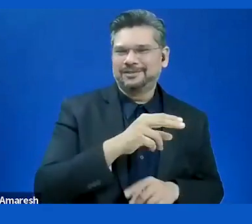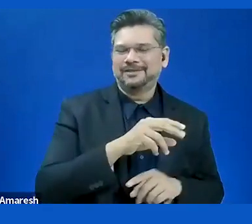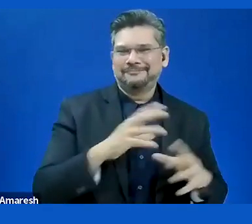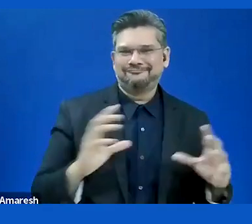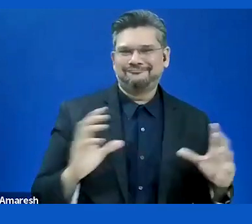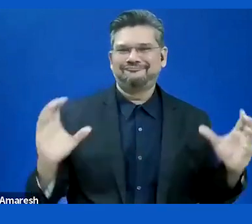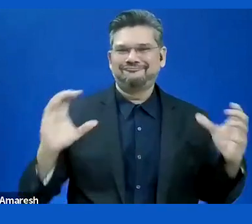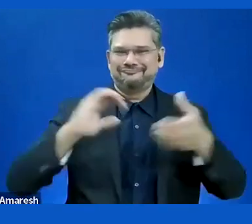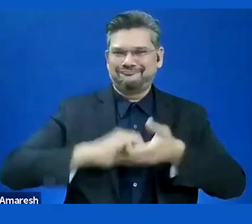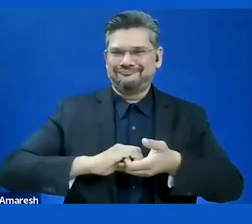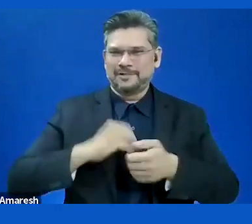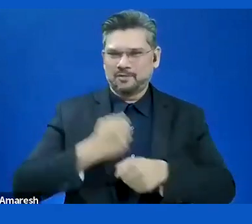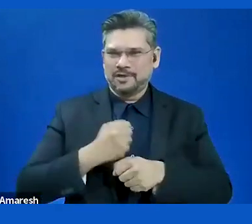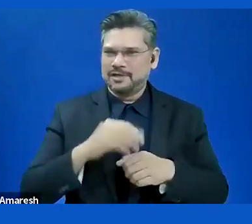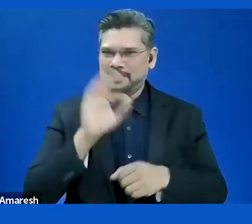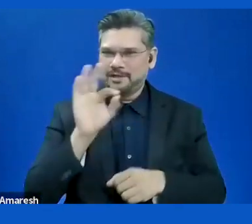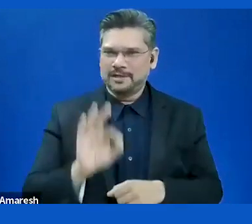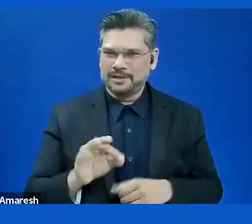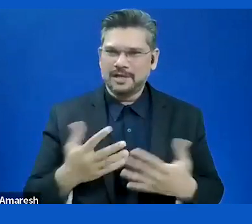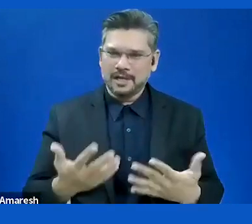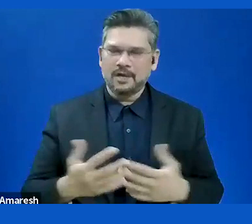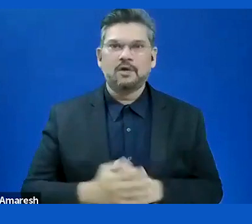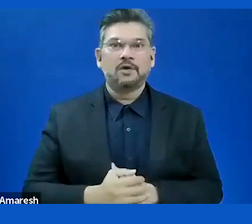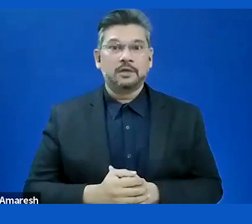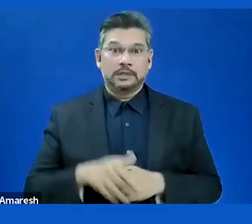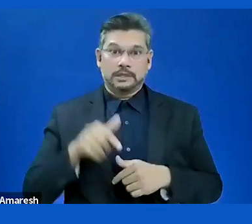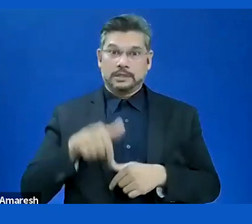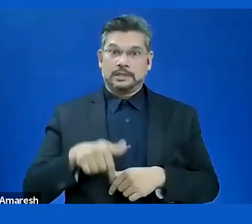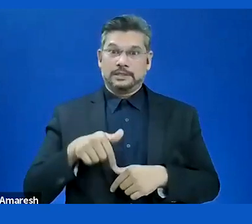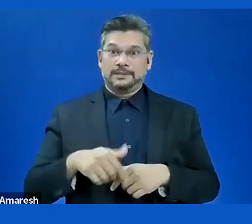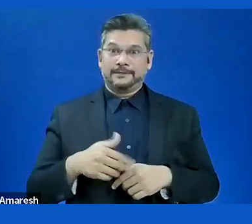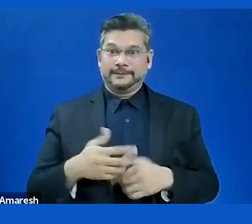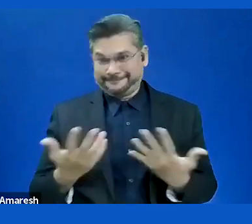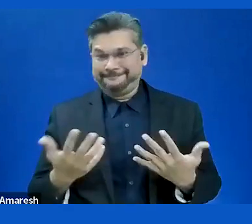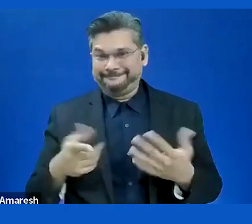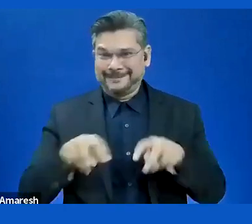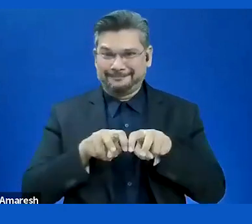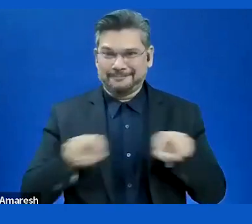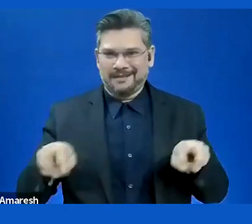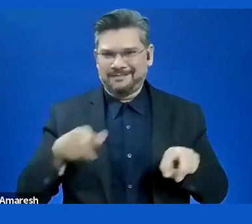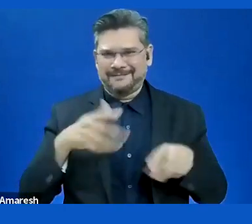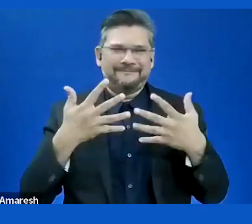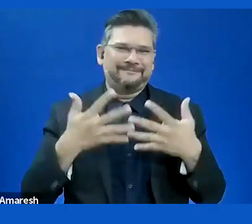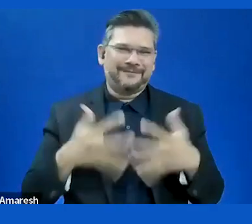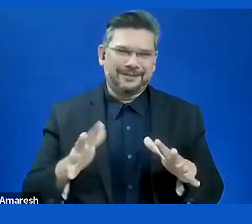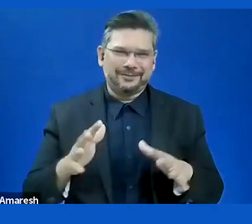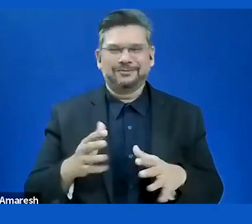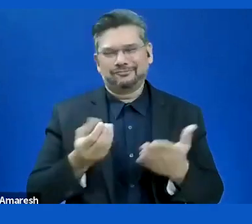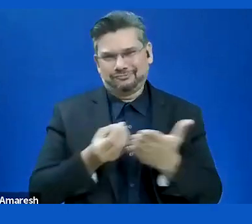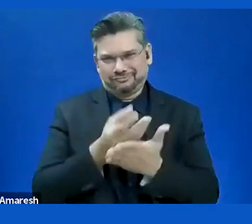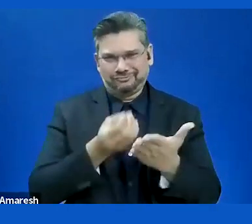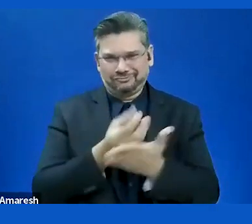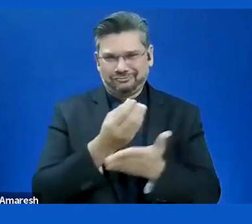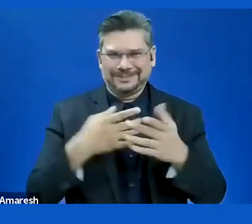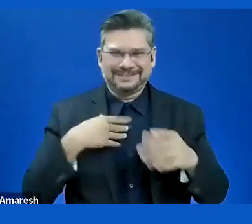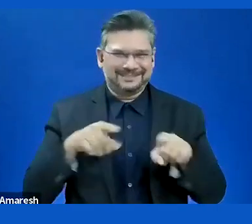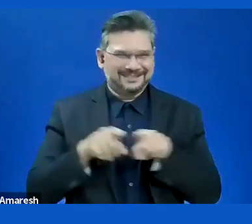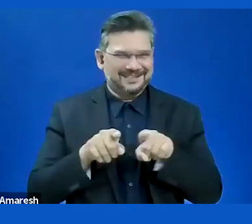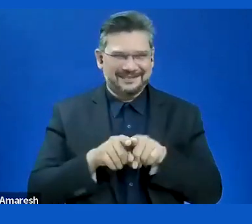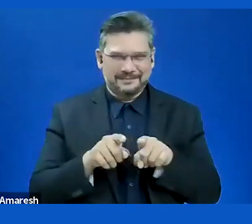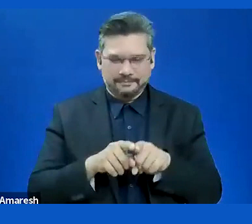a lot of the remarks I planned to make. We have to stress the importance of user participation or